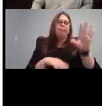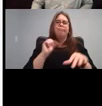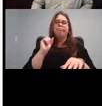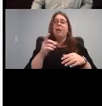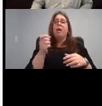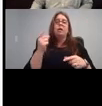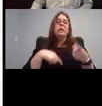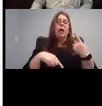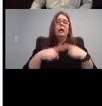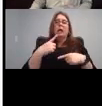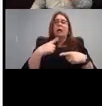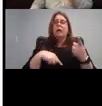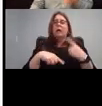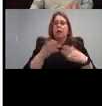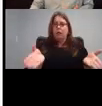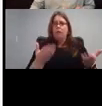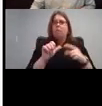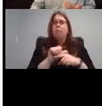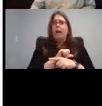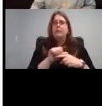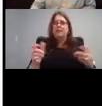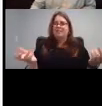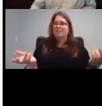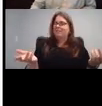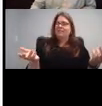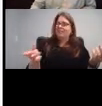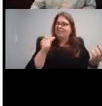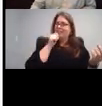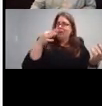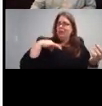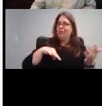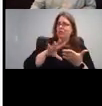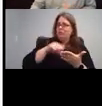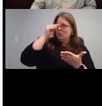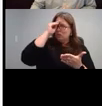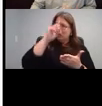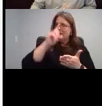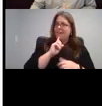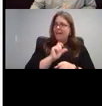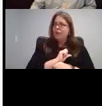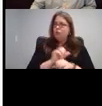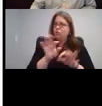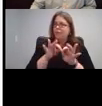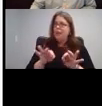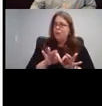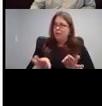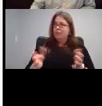We've seen over and over again, it's not useful for learning the language, some amount of interaction is necessary.